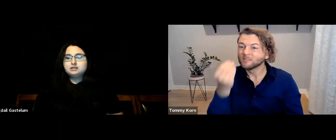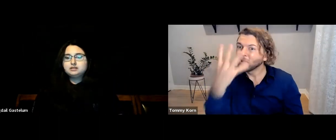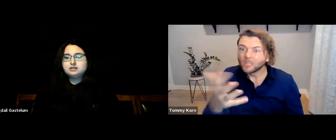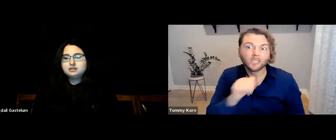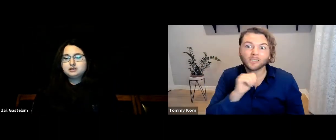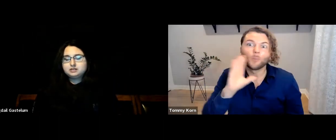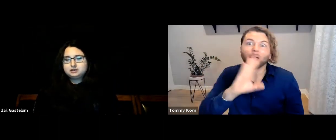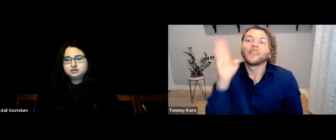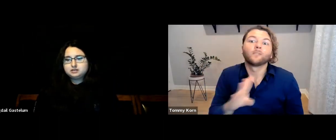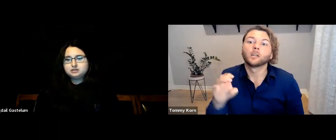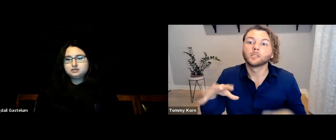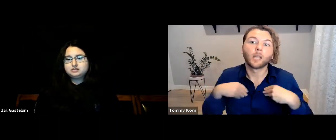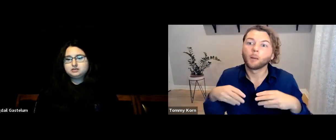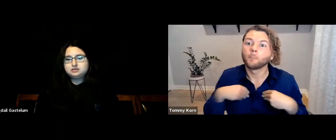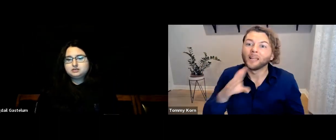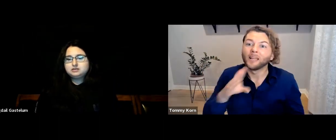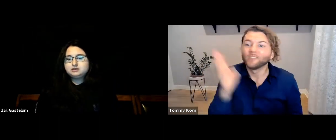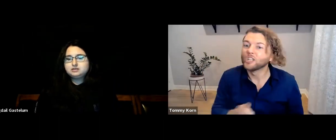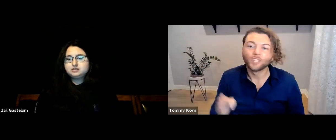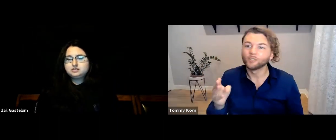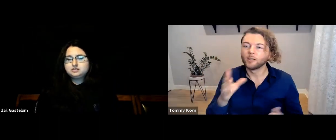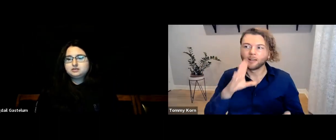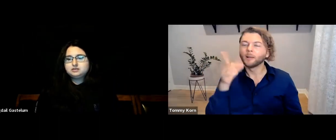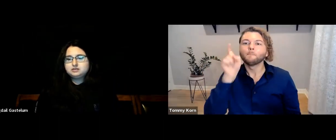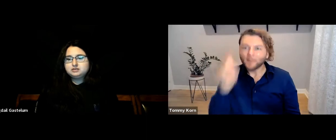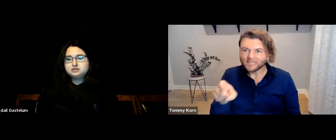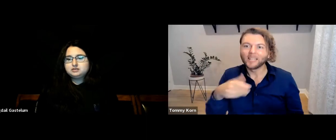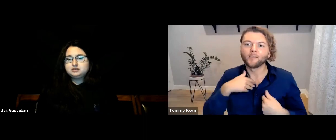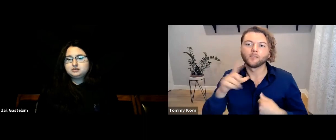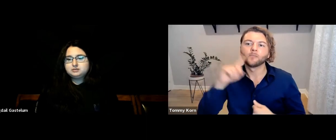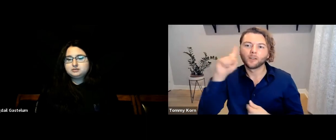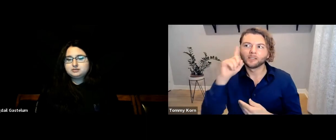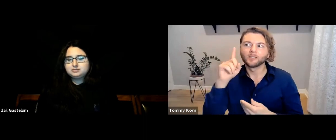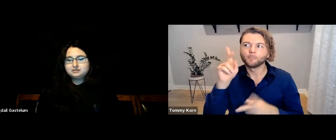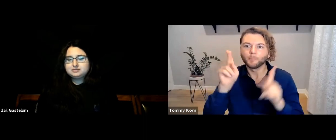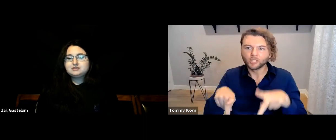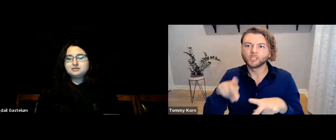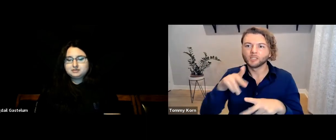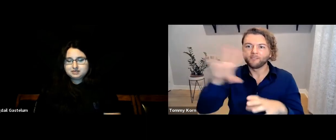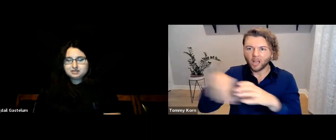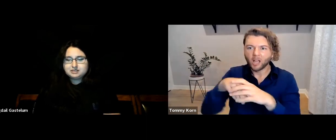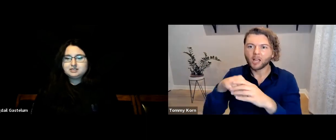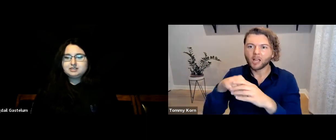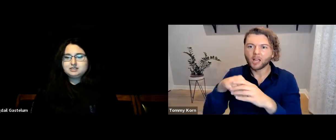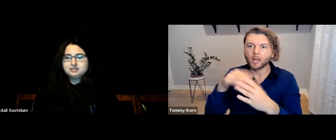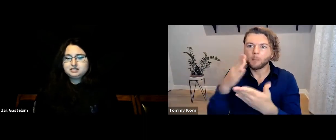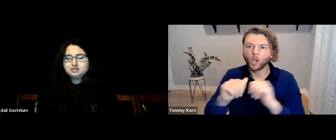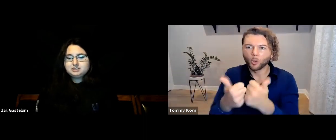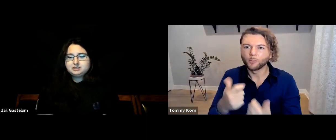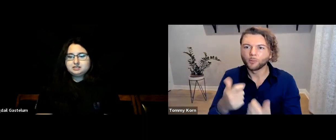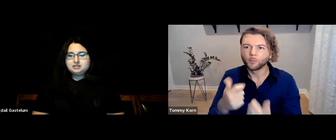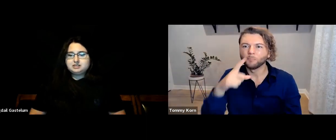that is never acceptable because a Deaf person has to be involved!